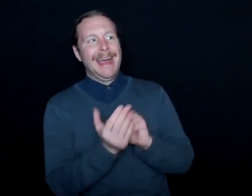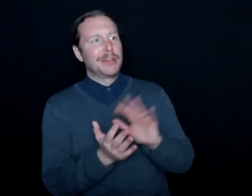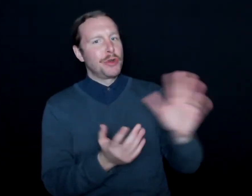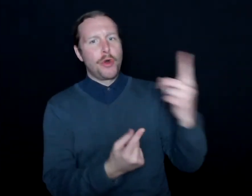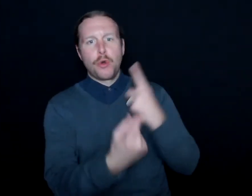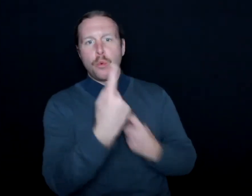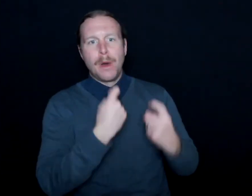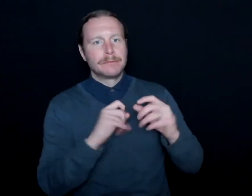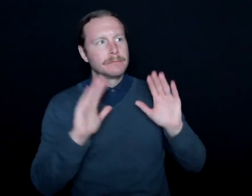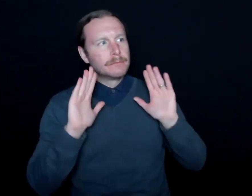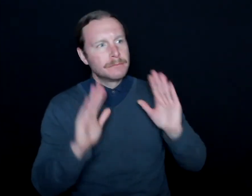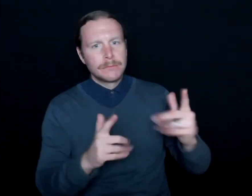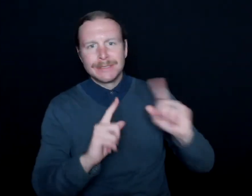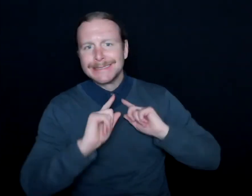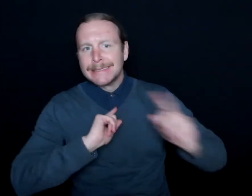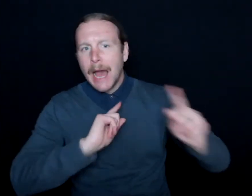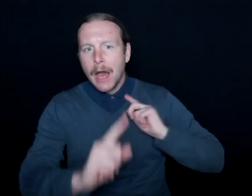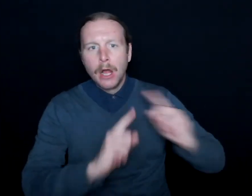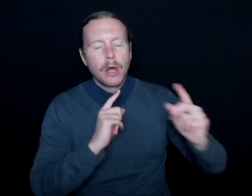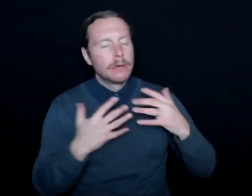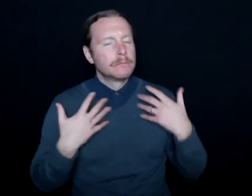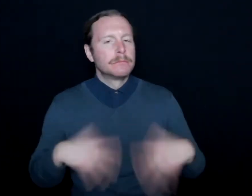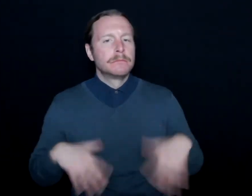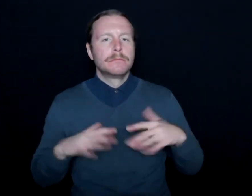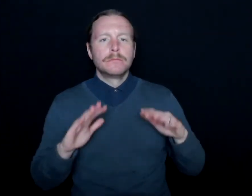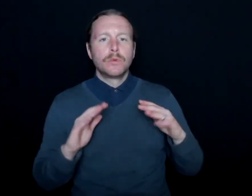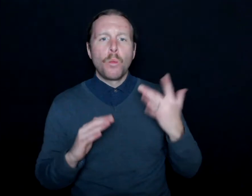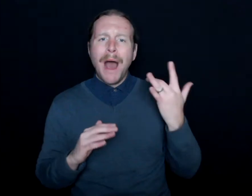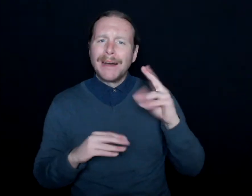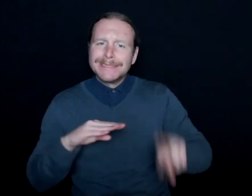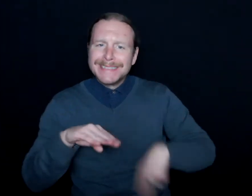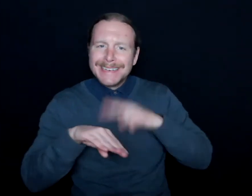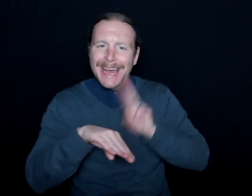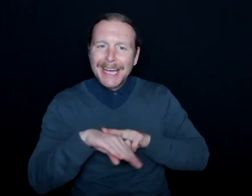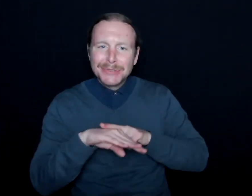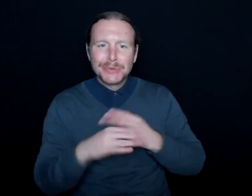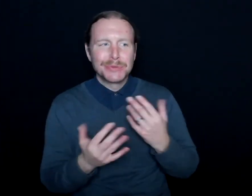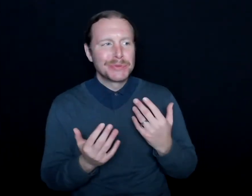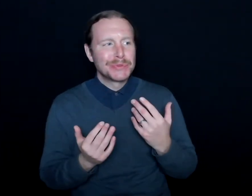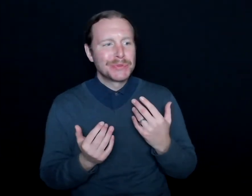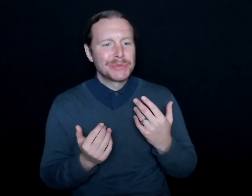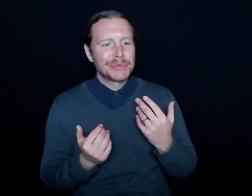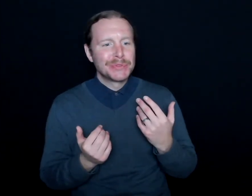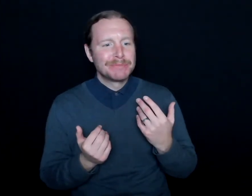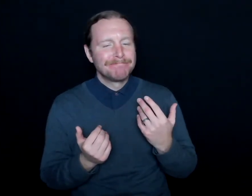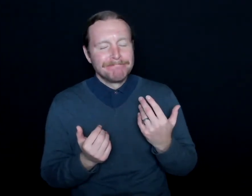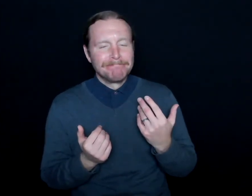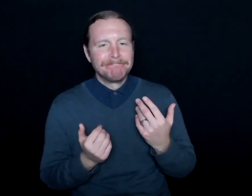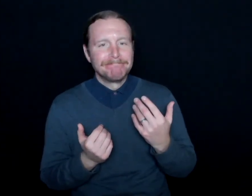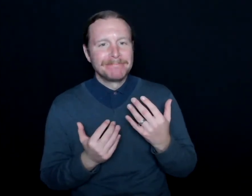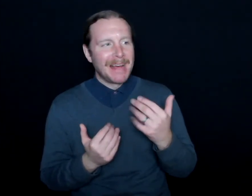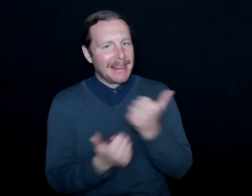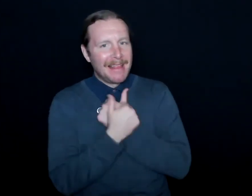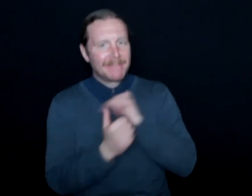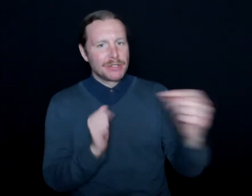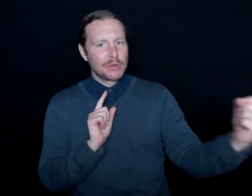and I love the dialogue too, because it's organic. Yeah. I love this question too, because--